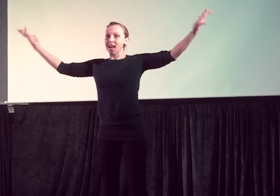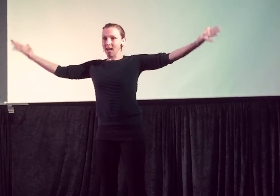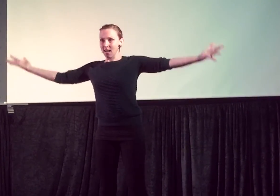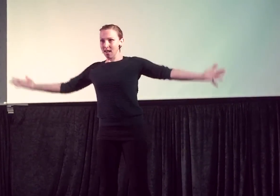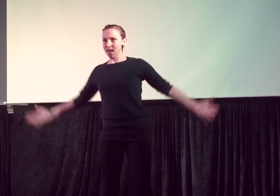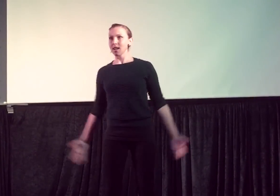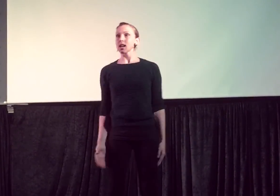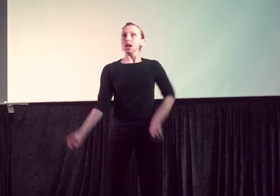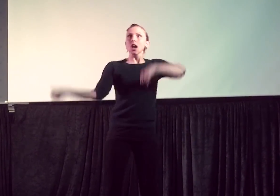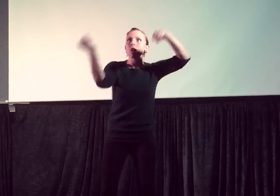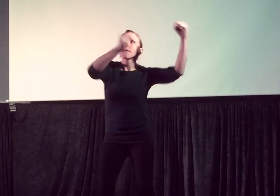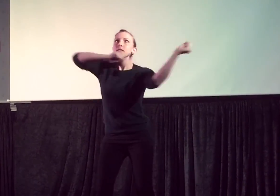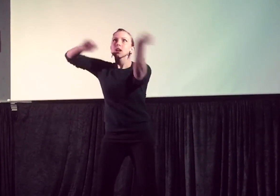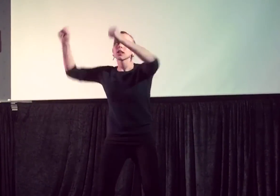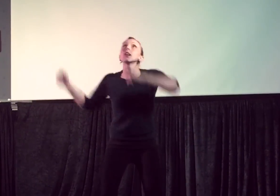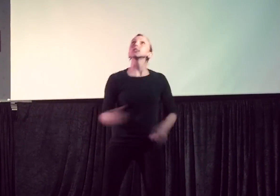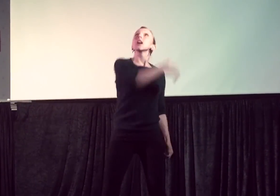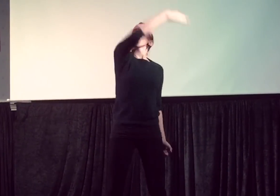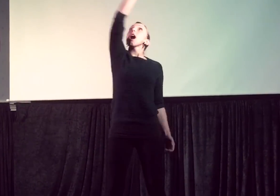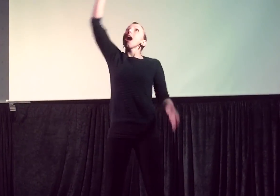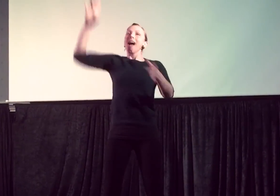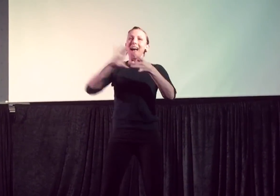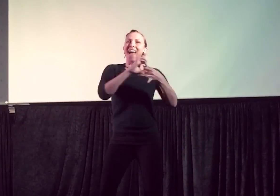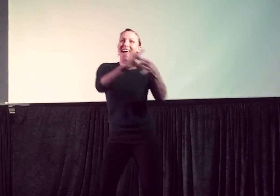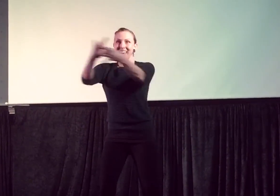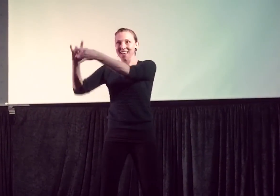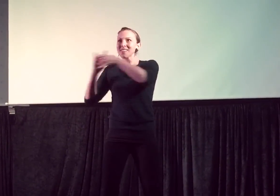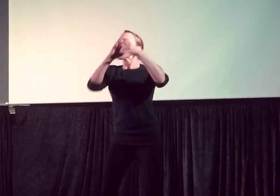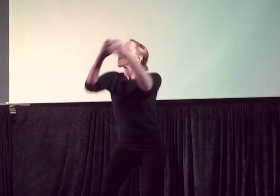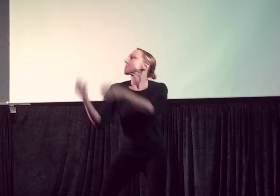I am one with the wind and sky.